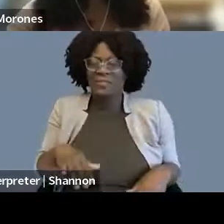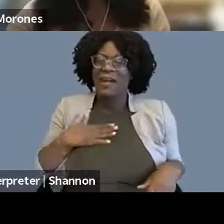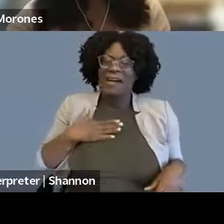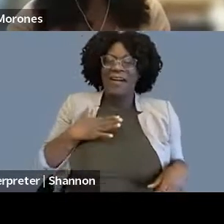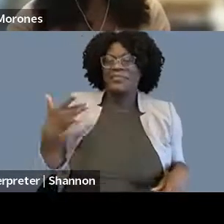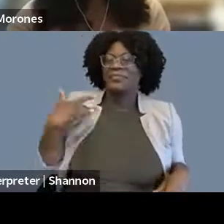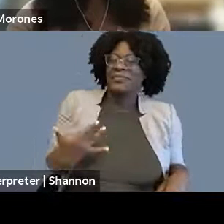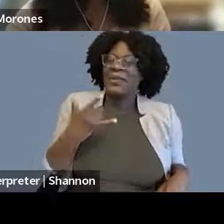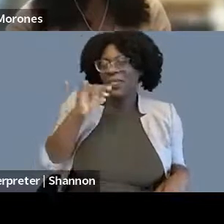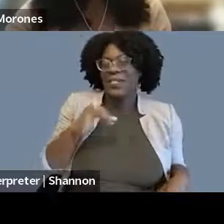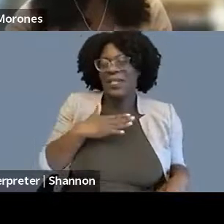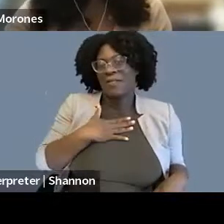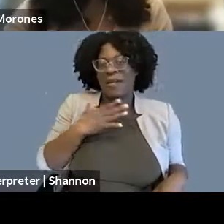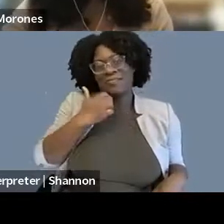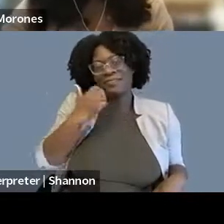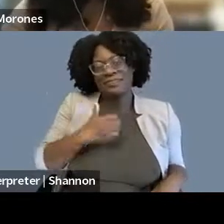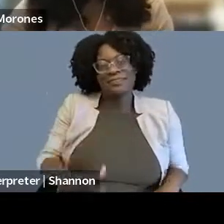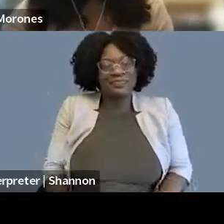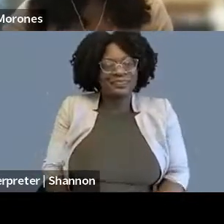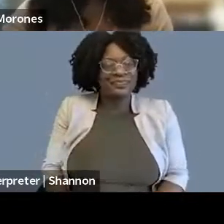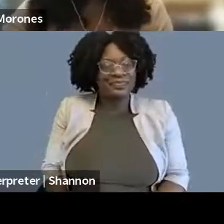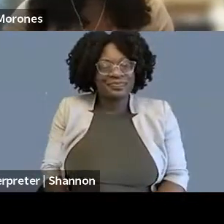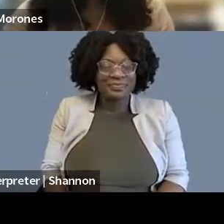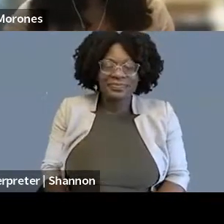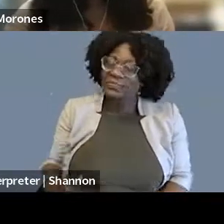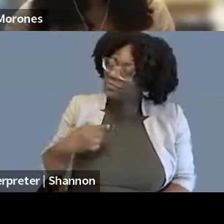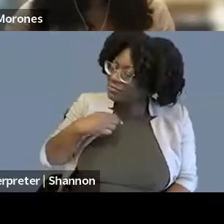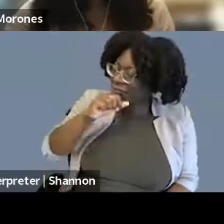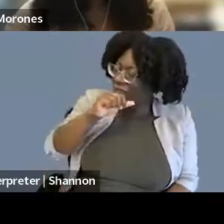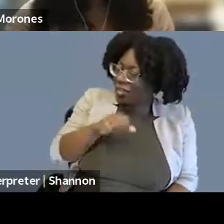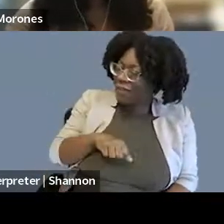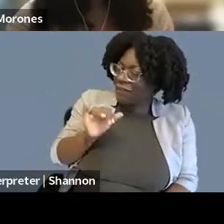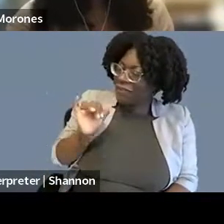I love that and I also think that, you know, after describing spending nine hours a day